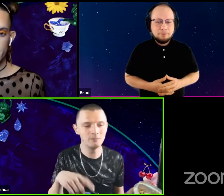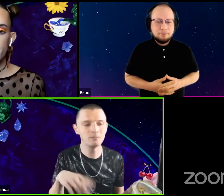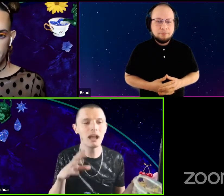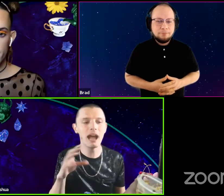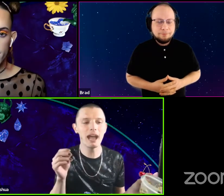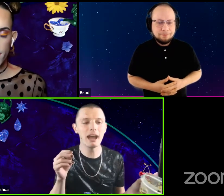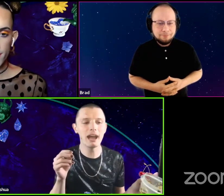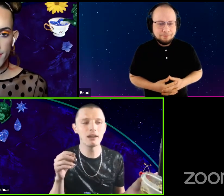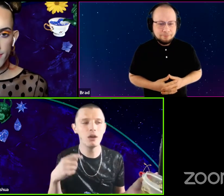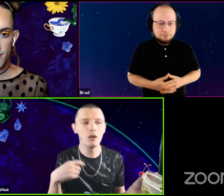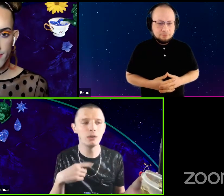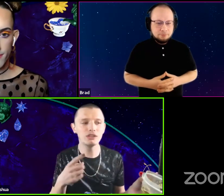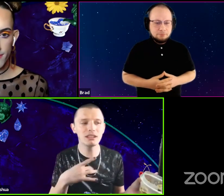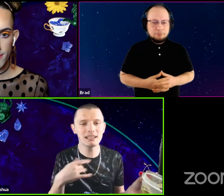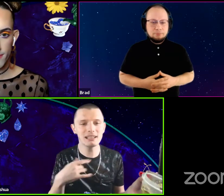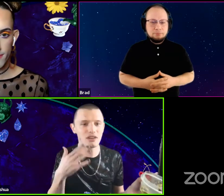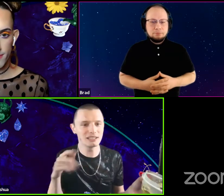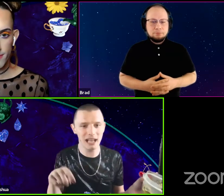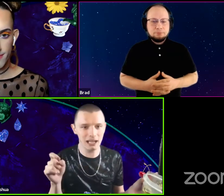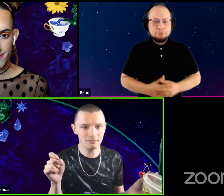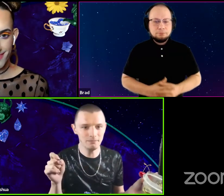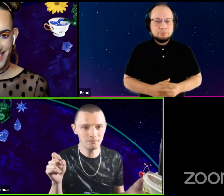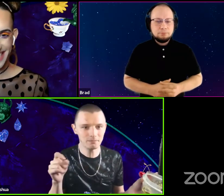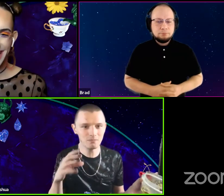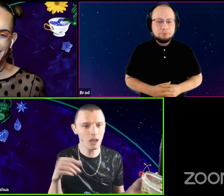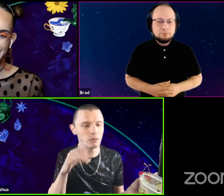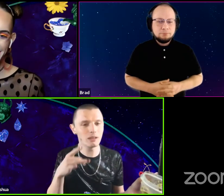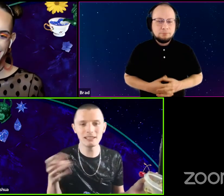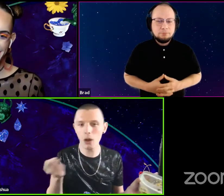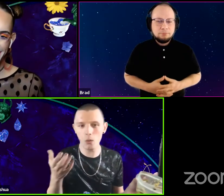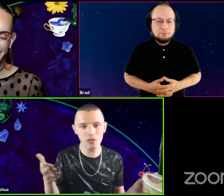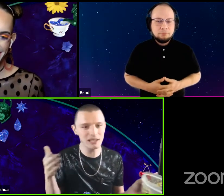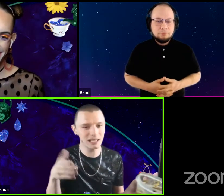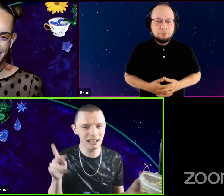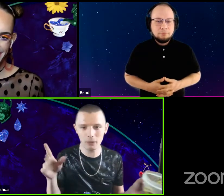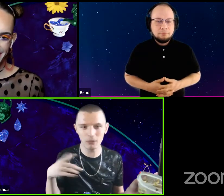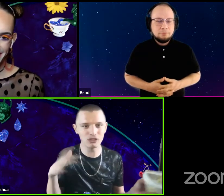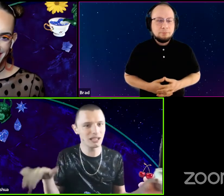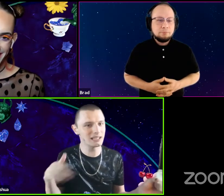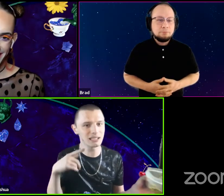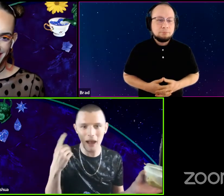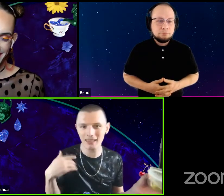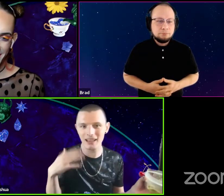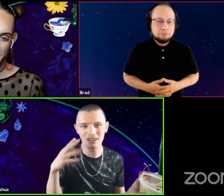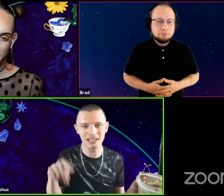And we just like to have a good time. I don't like to hold things against people. I just like the smile and have a good time.